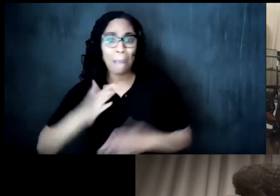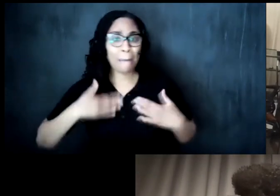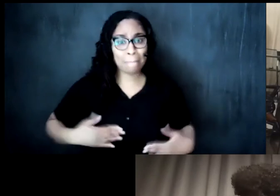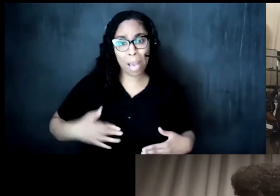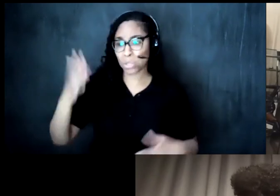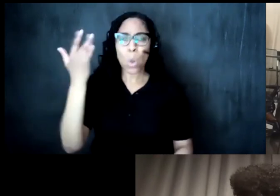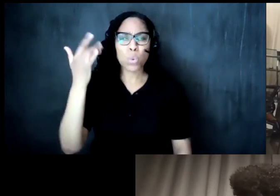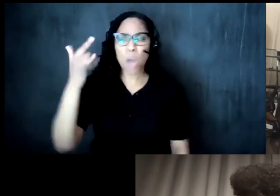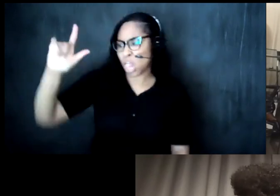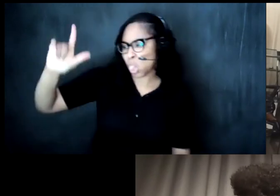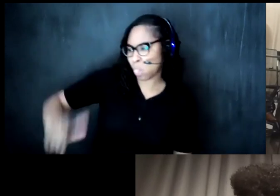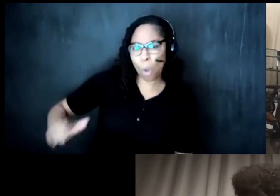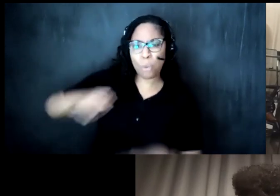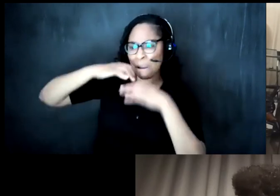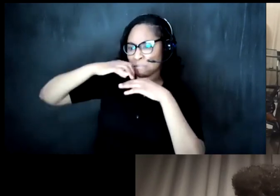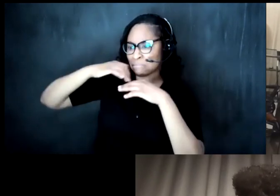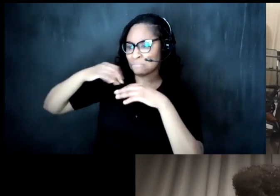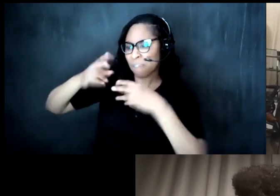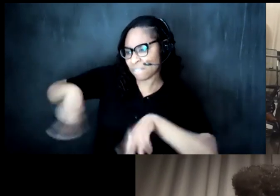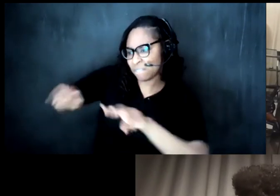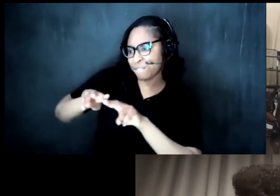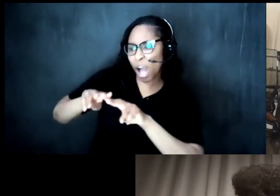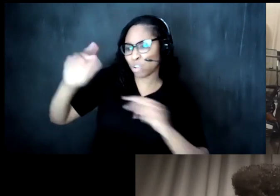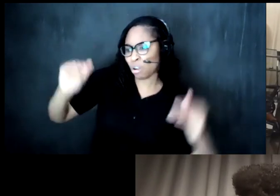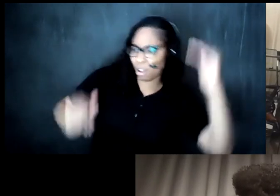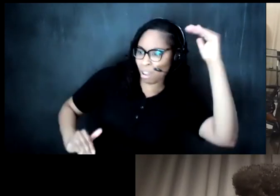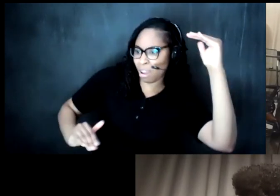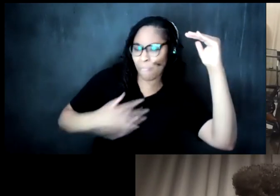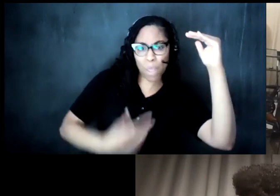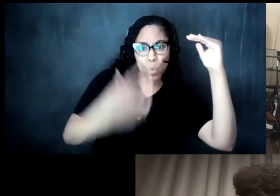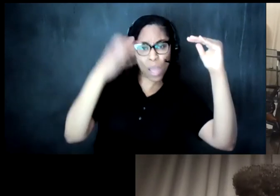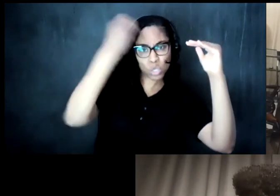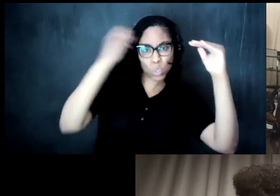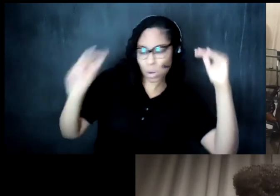value than white and euro bodies all of these conversations that we talk about being present at